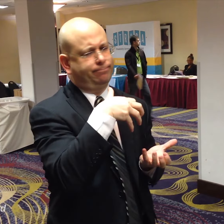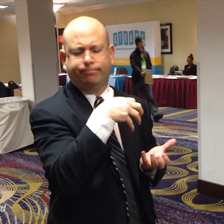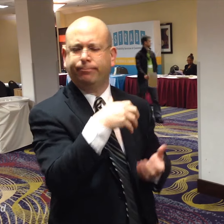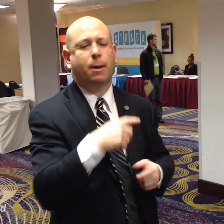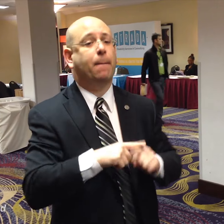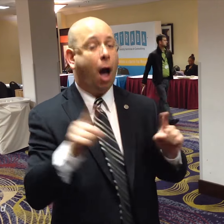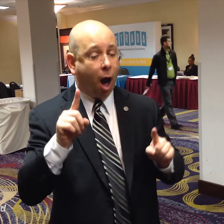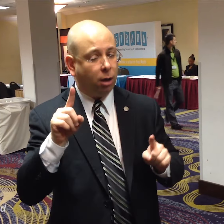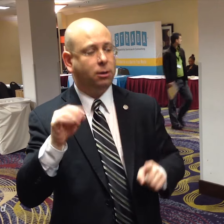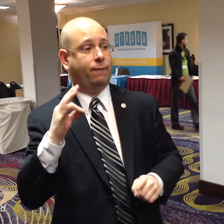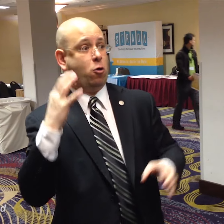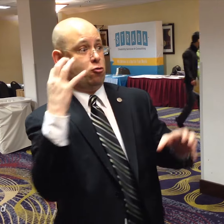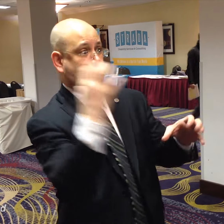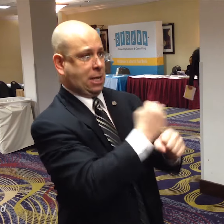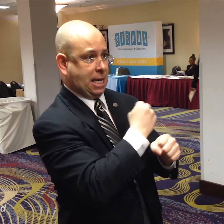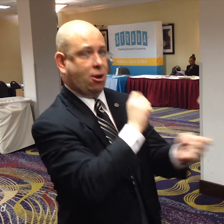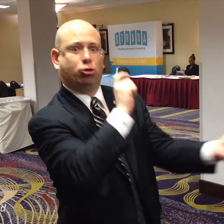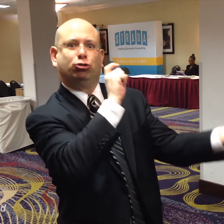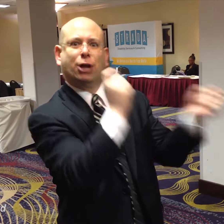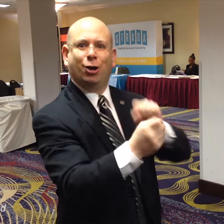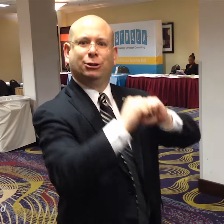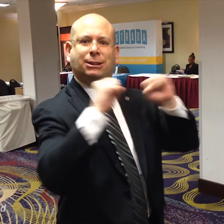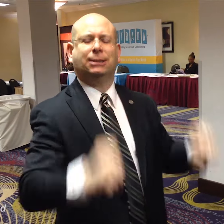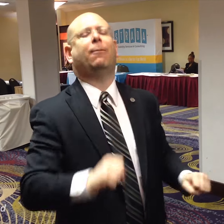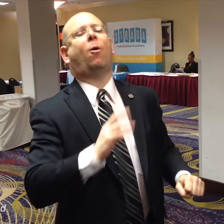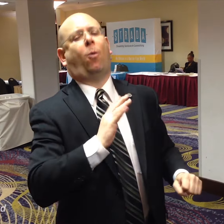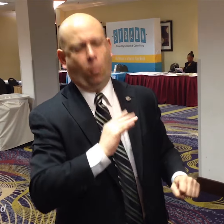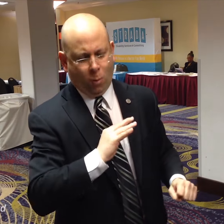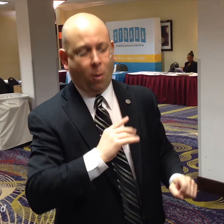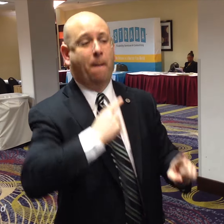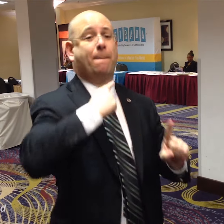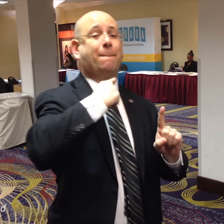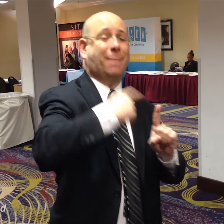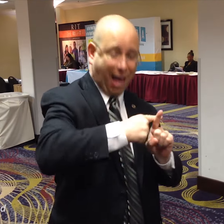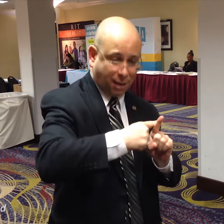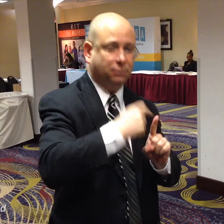Yet these cases are still important because they create system change.